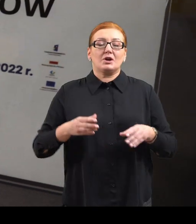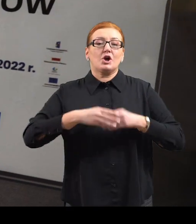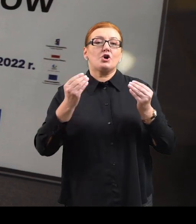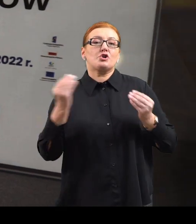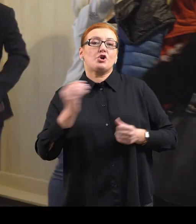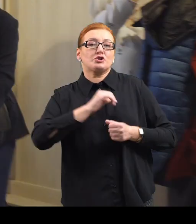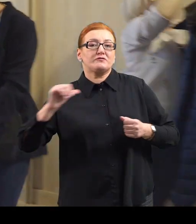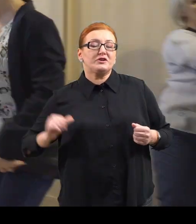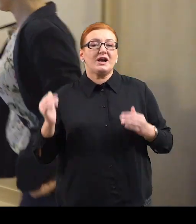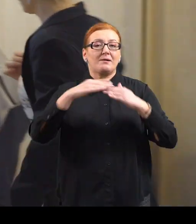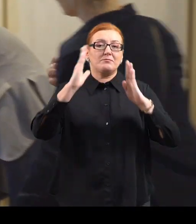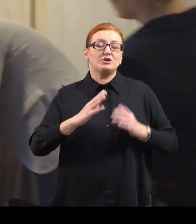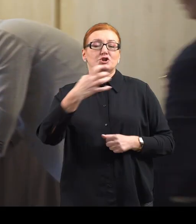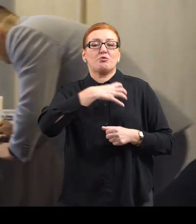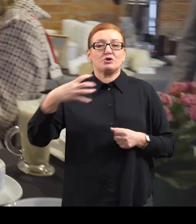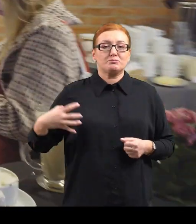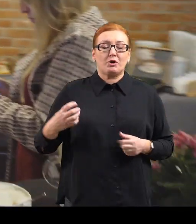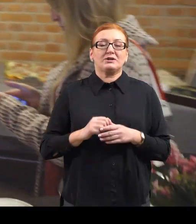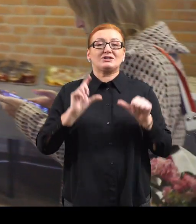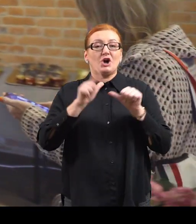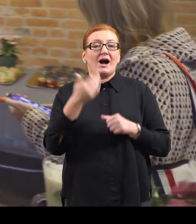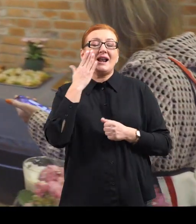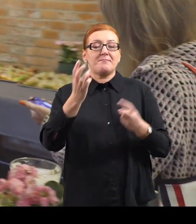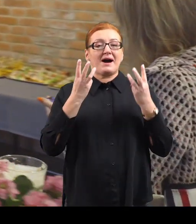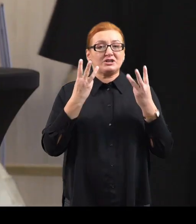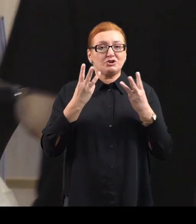We are developing in terms of infrastructure, economy but what is crucial - socially.